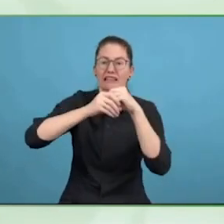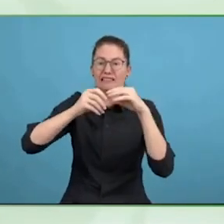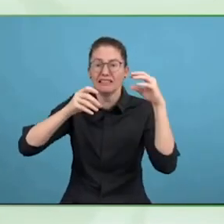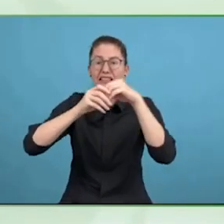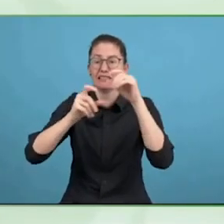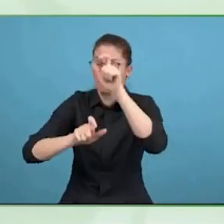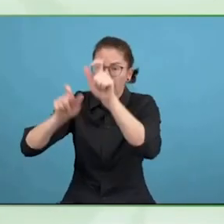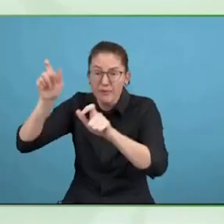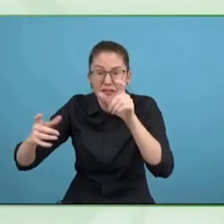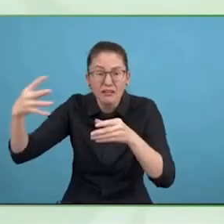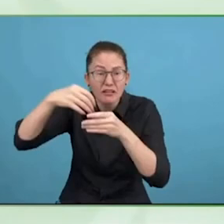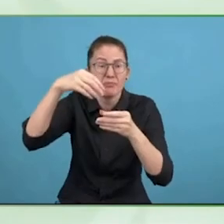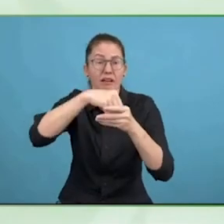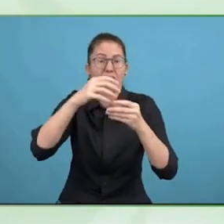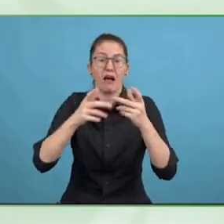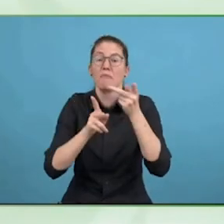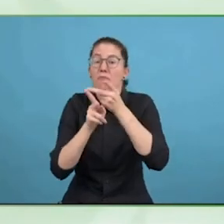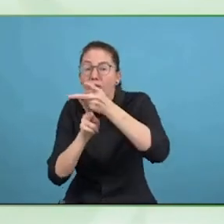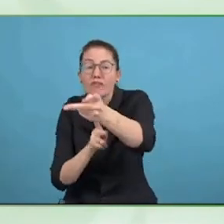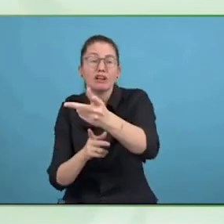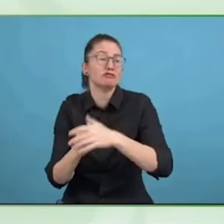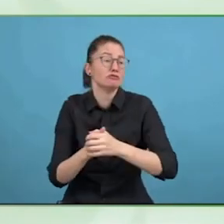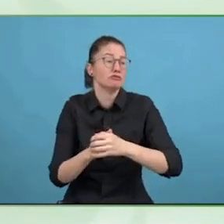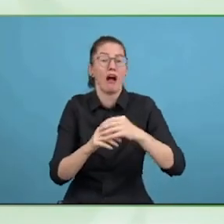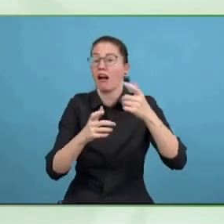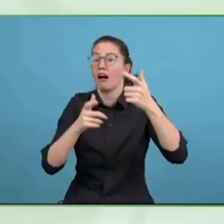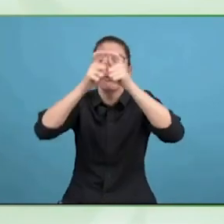I think the global report helps with that. Thank you so much.